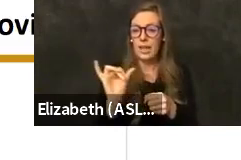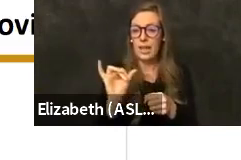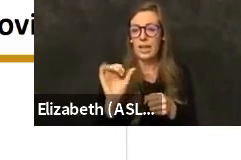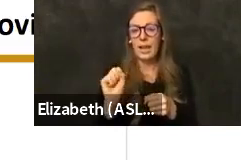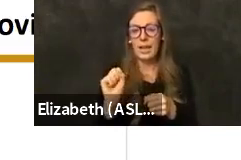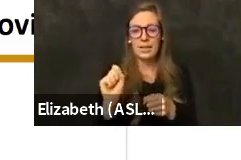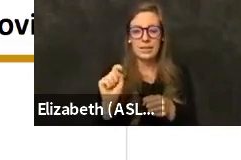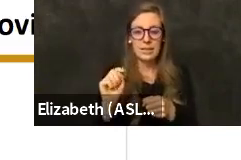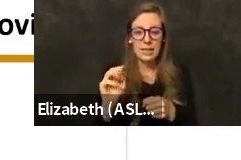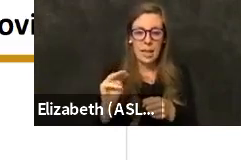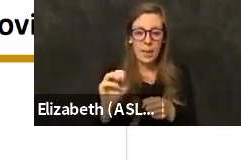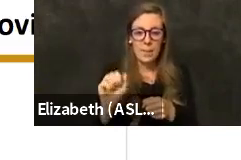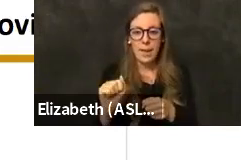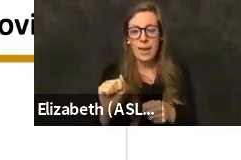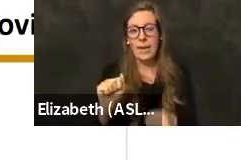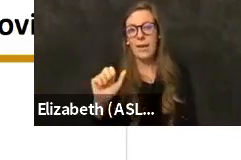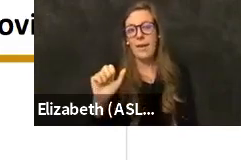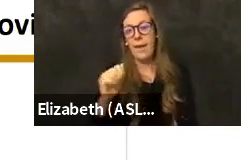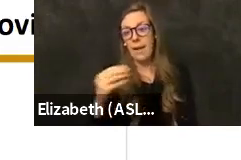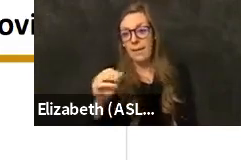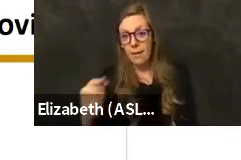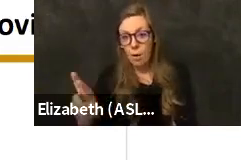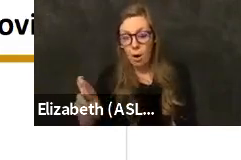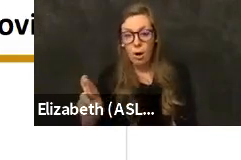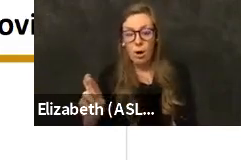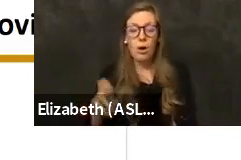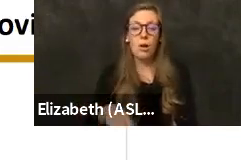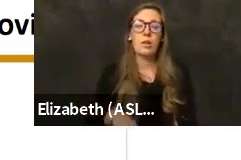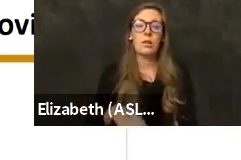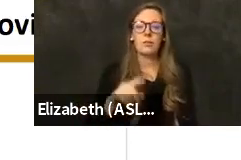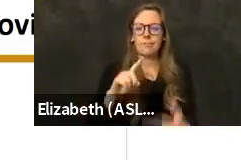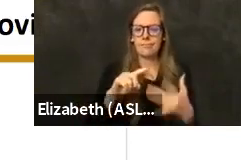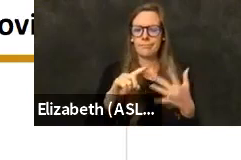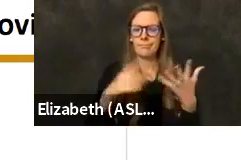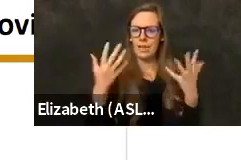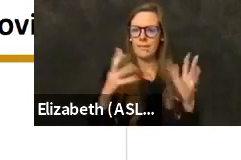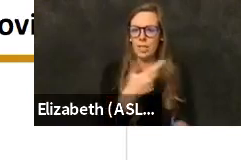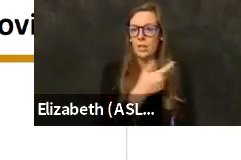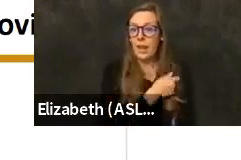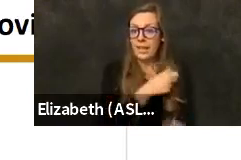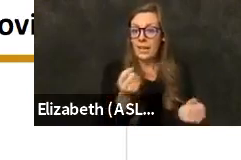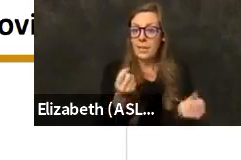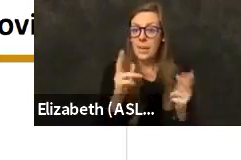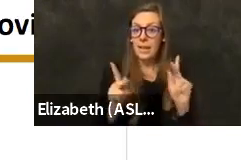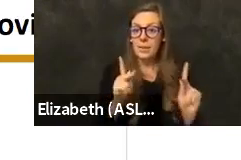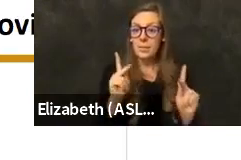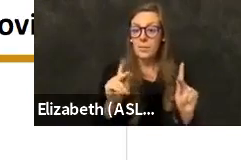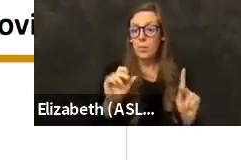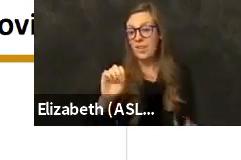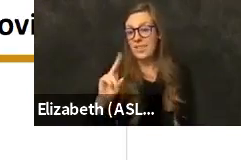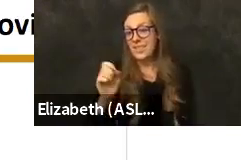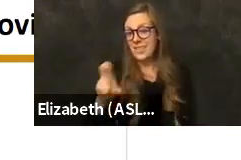GMA and MA have vaccinated quite a few individuals. Sutter Health.